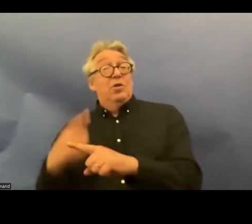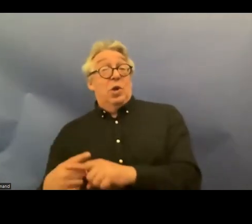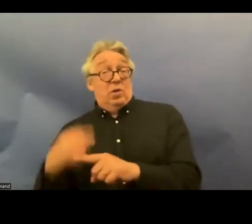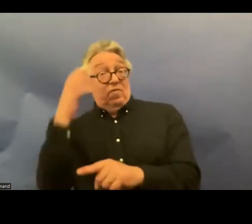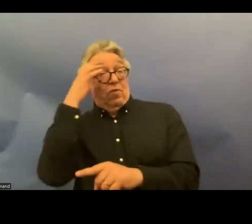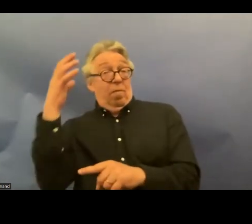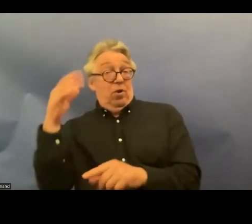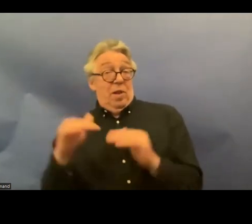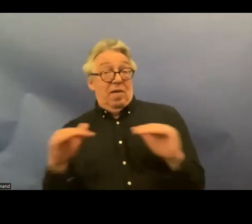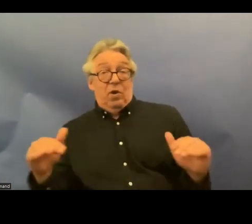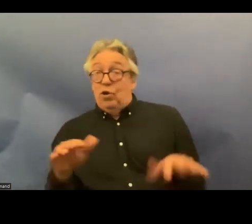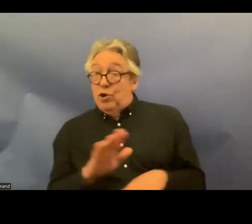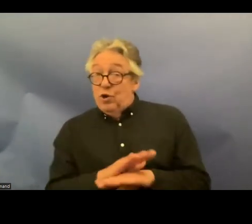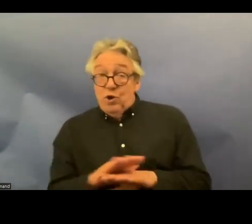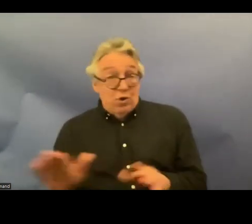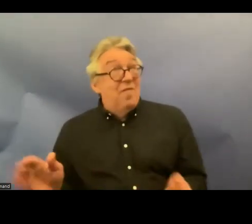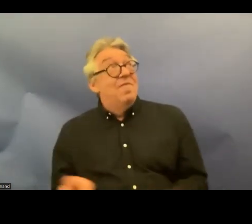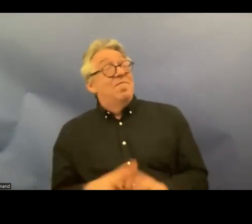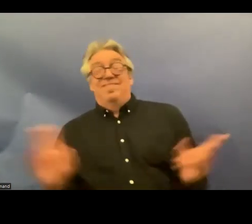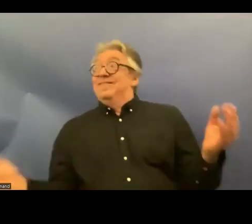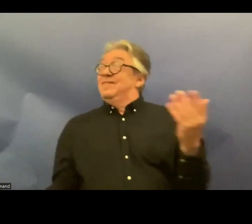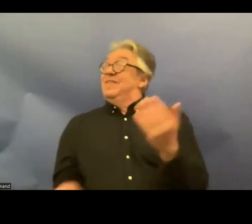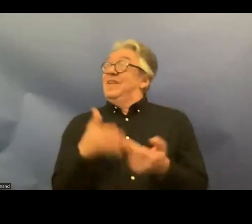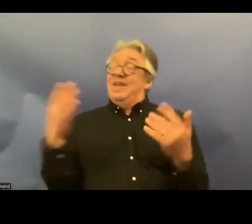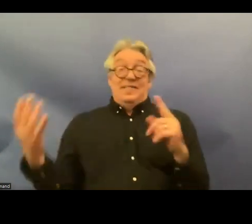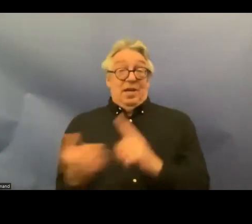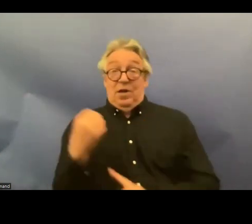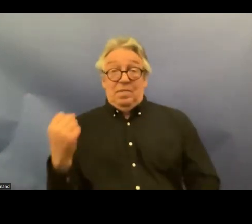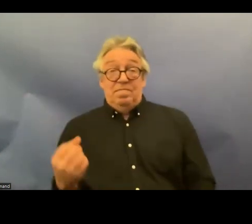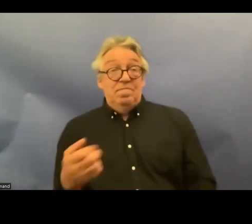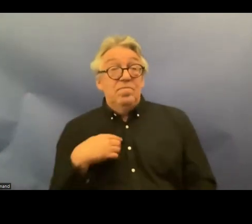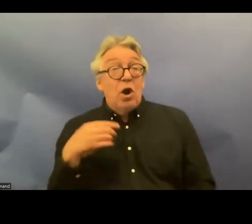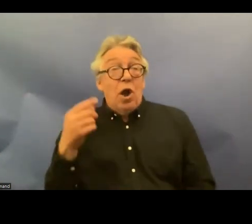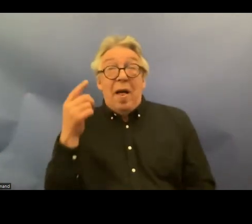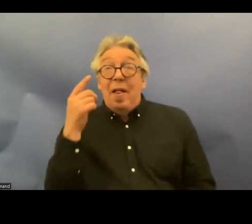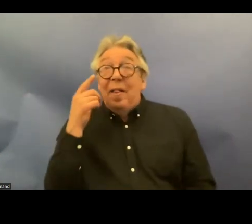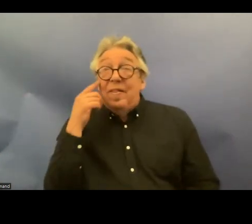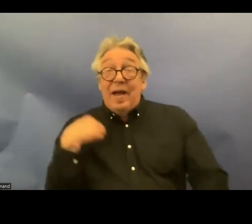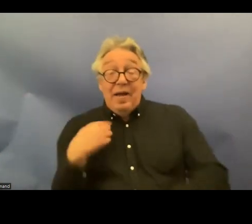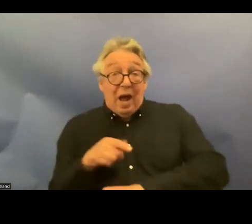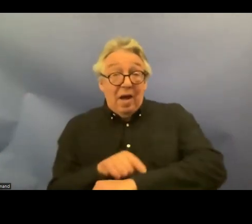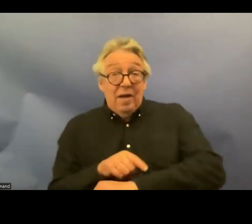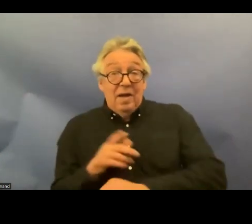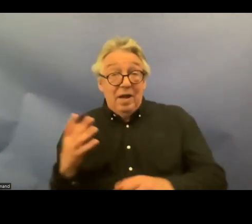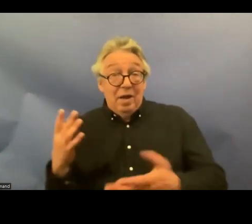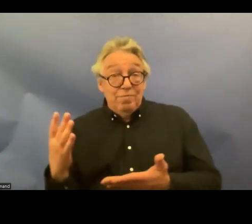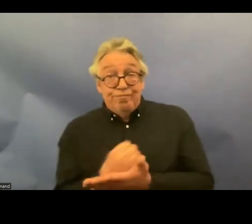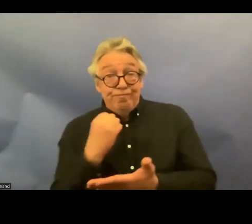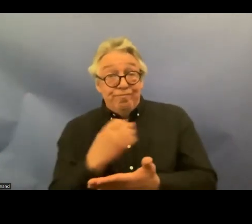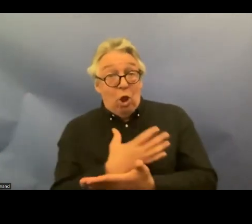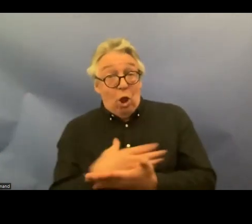very simple to do um I think I've already uh used up my time if I if I